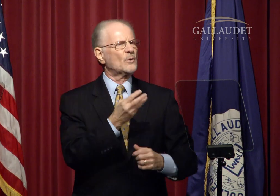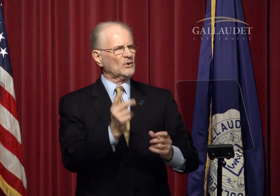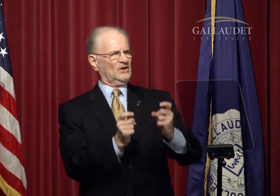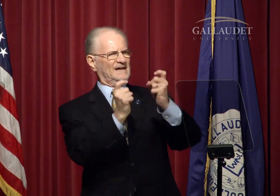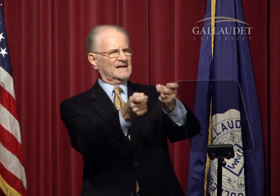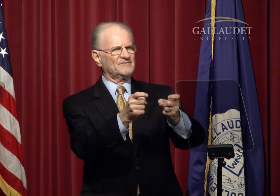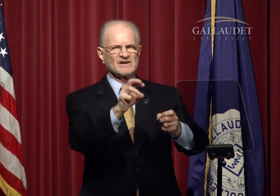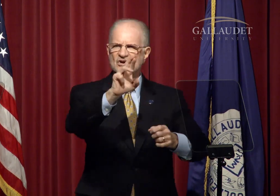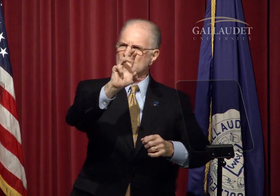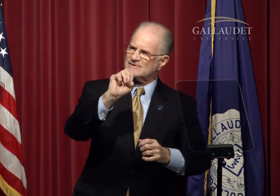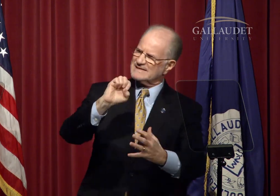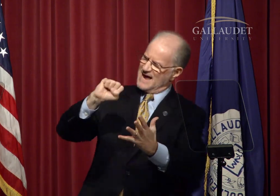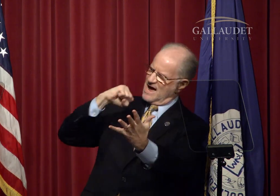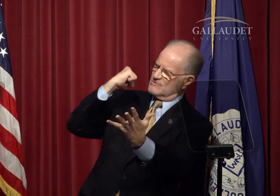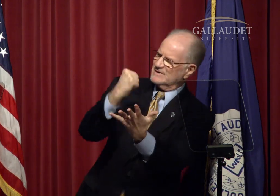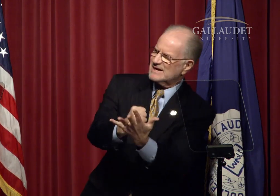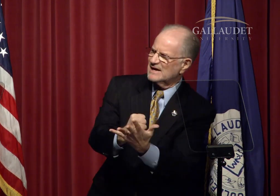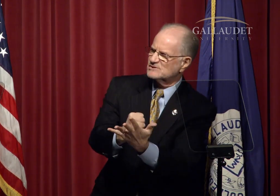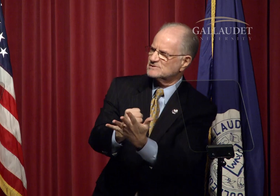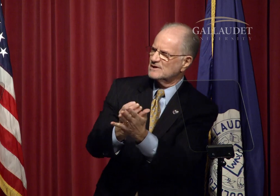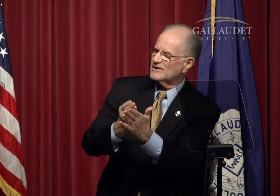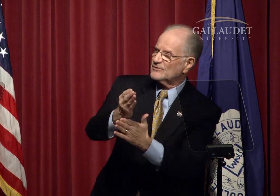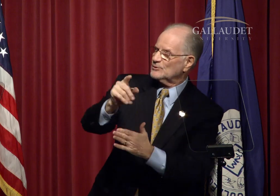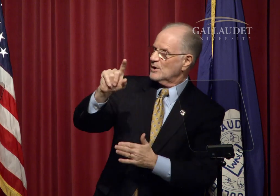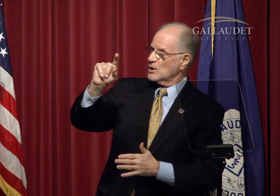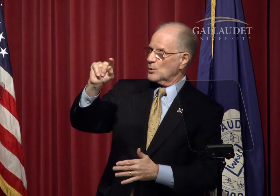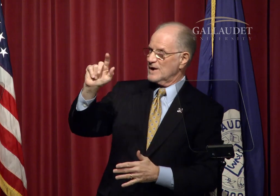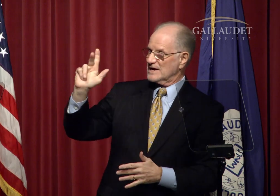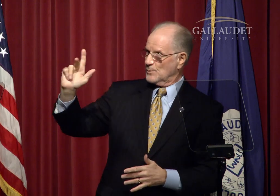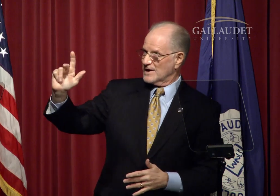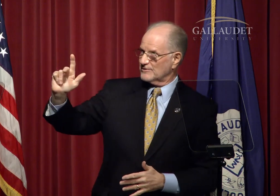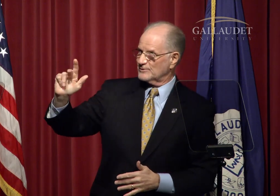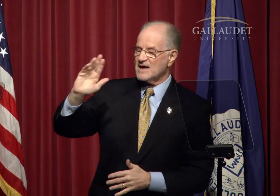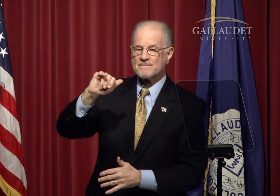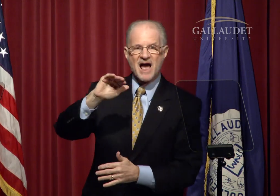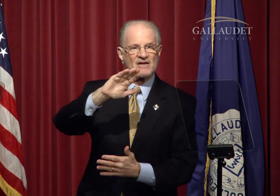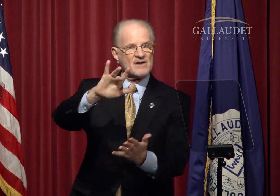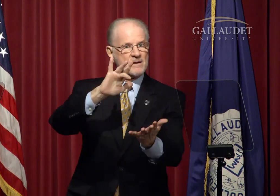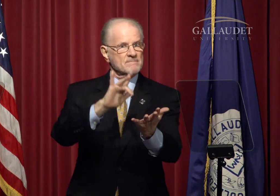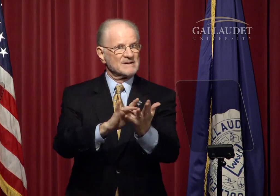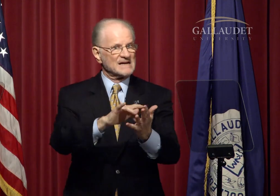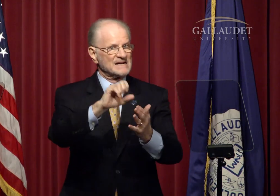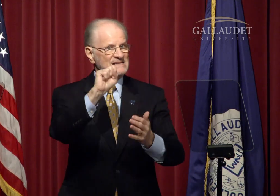We were given reaccreditation through 2023